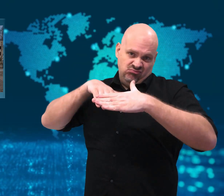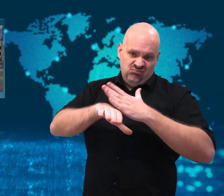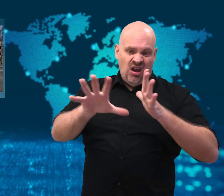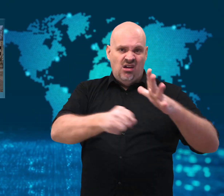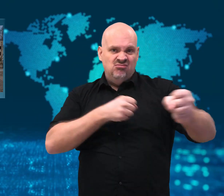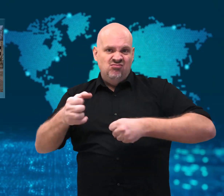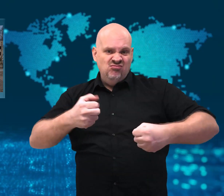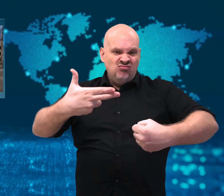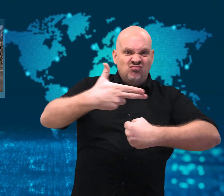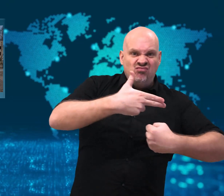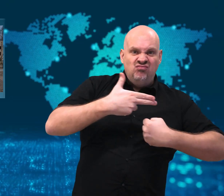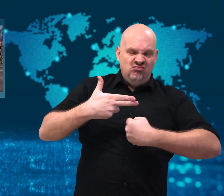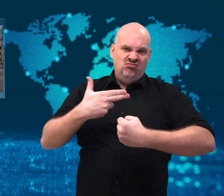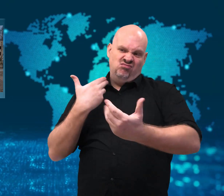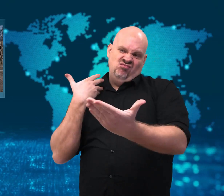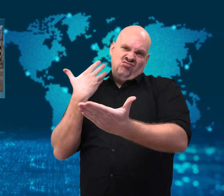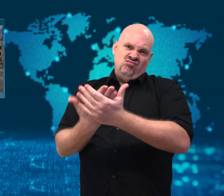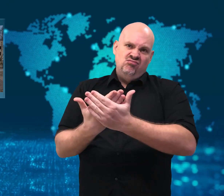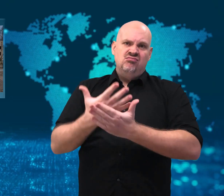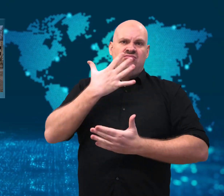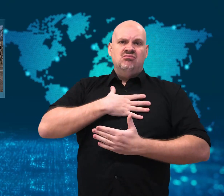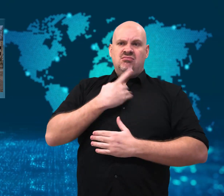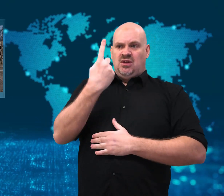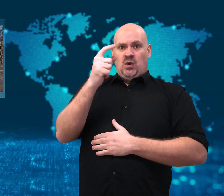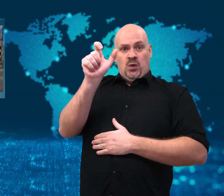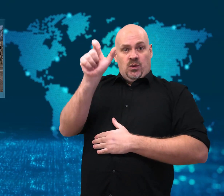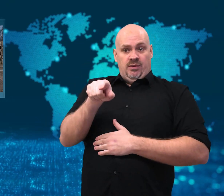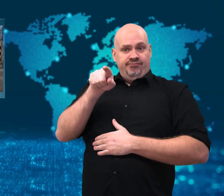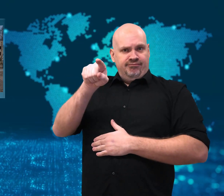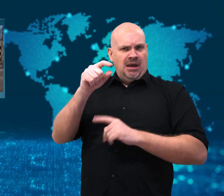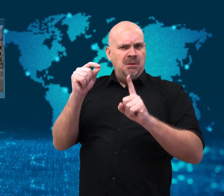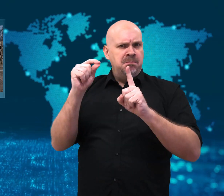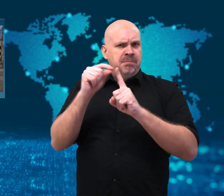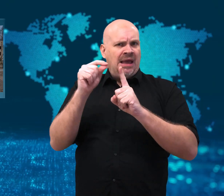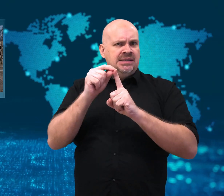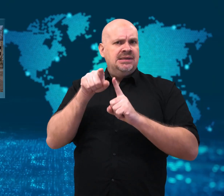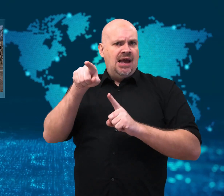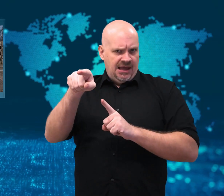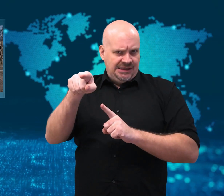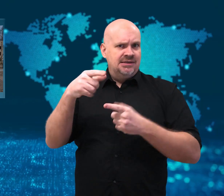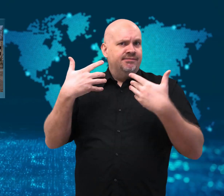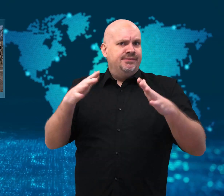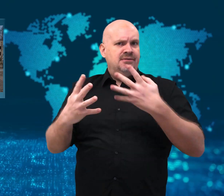to call for the release of a Pakistani prisoner.